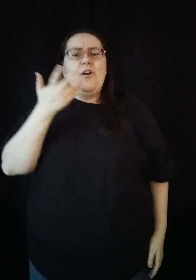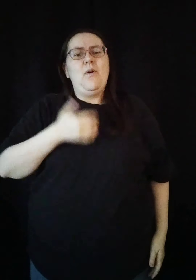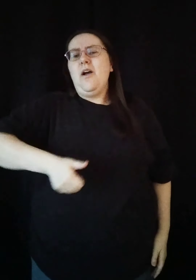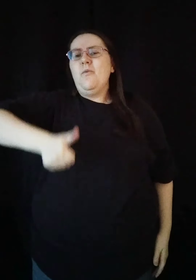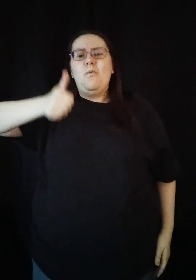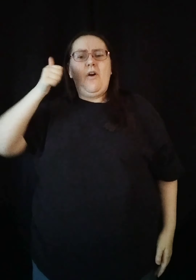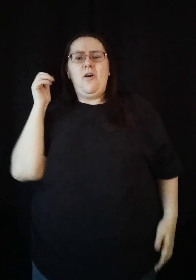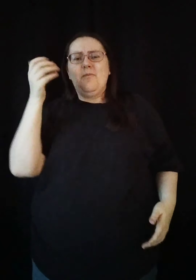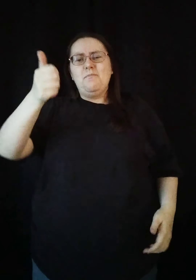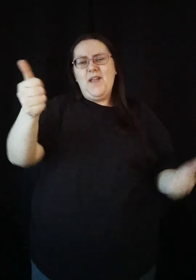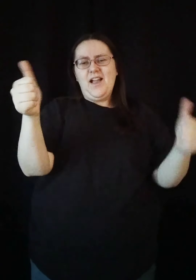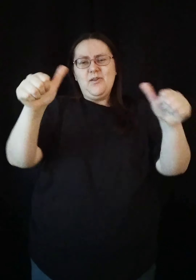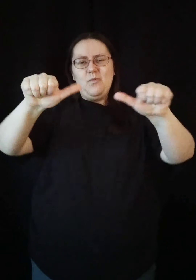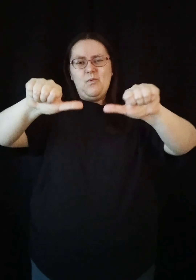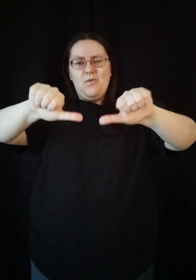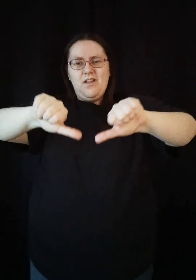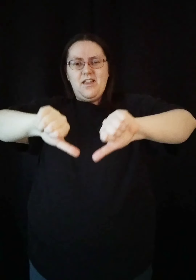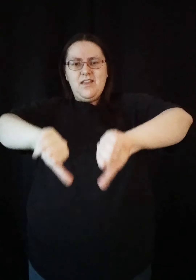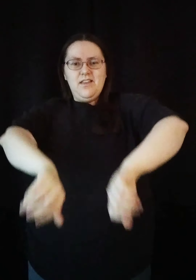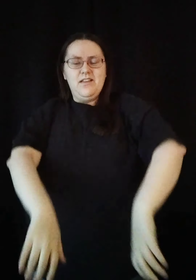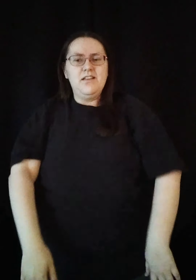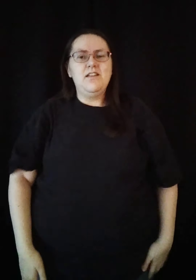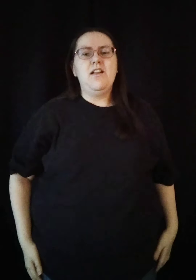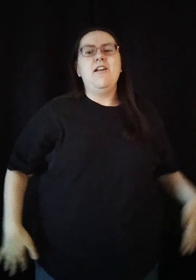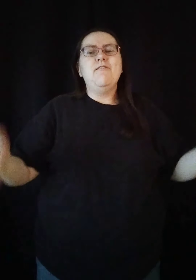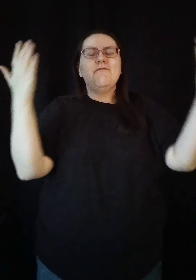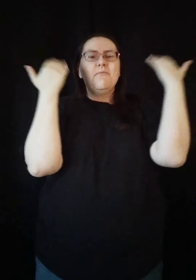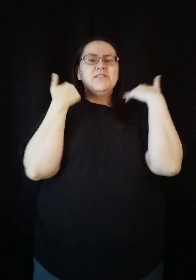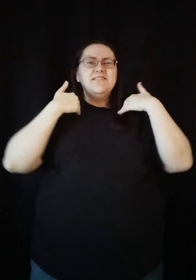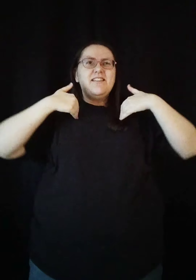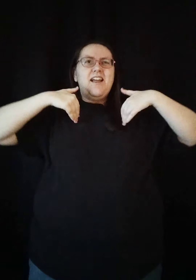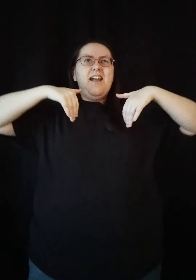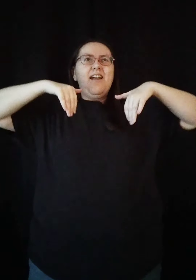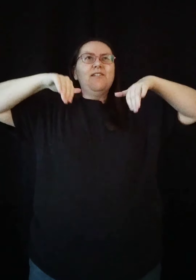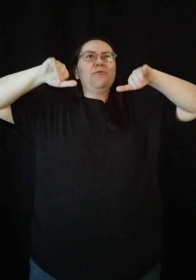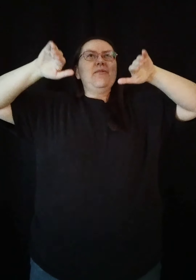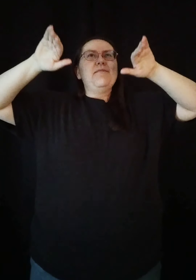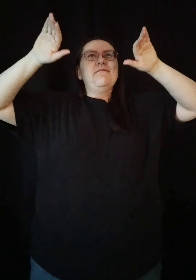No, I won't back away from the sacrifice